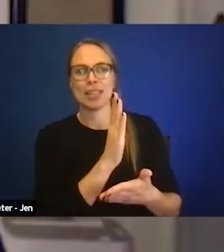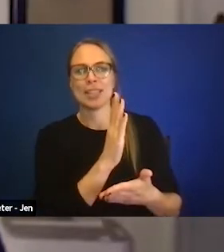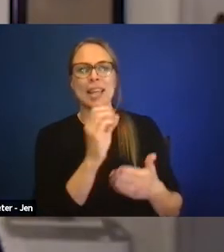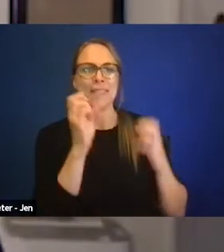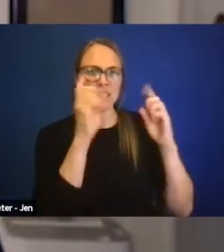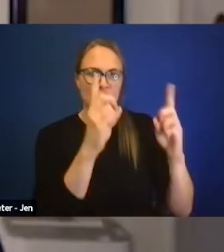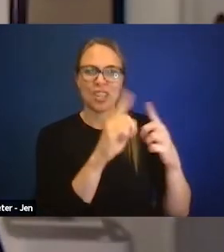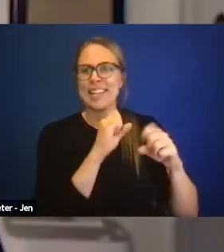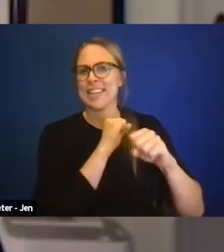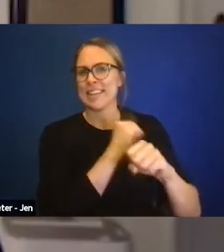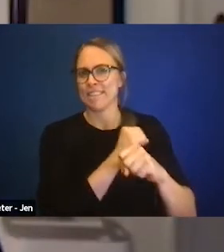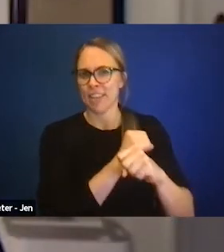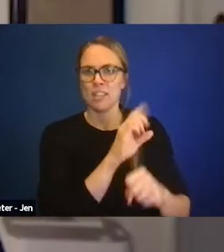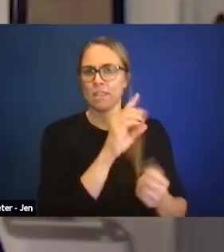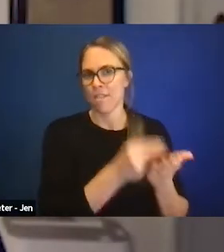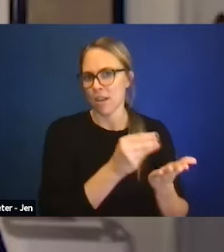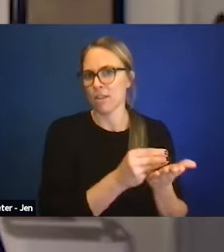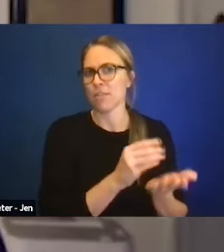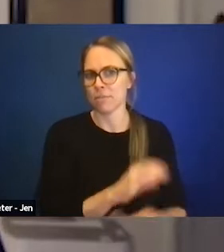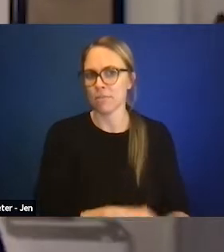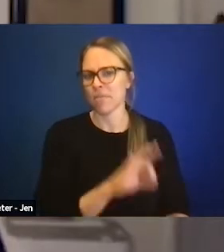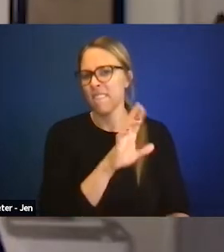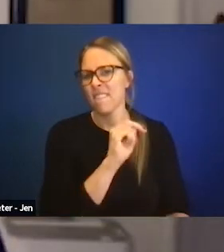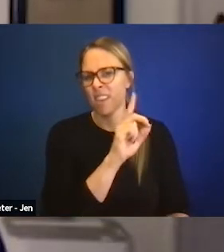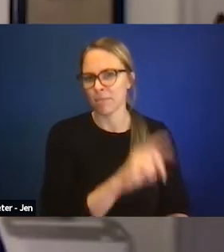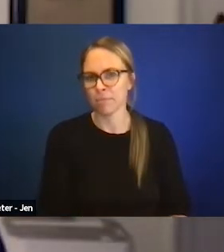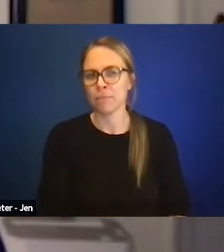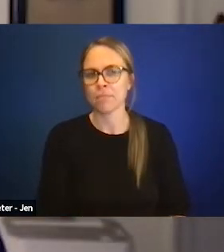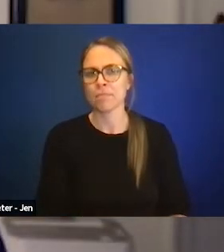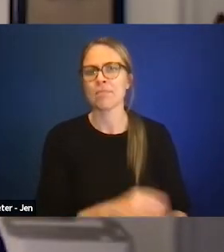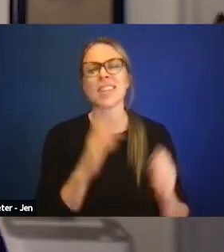which is an equivalent really to groups like the NAACP.